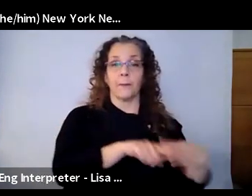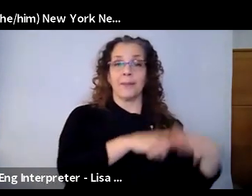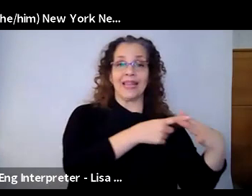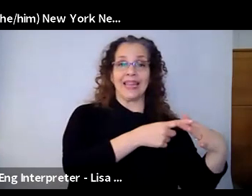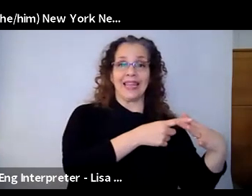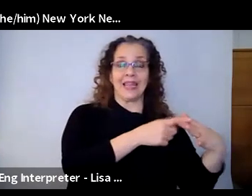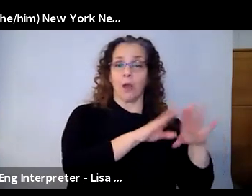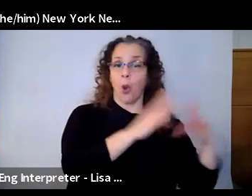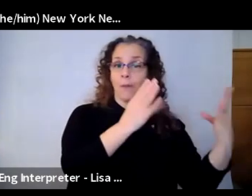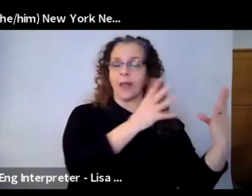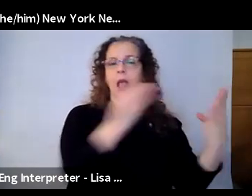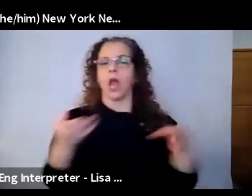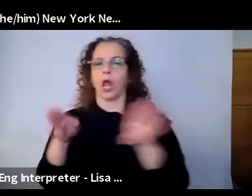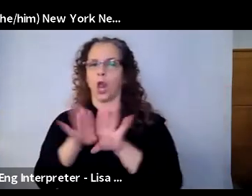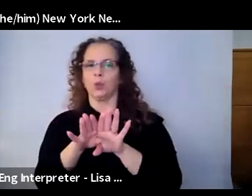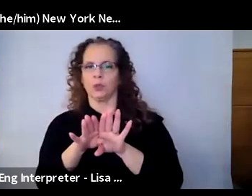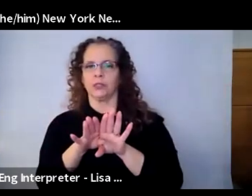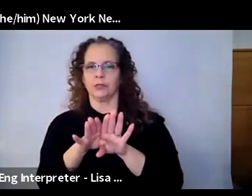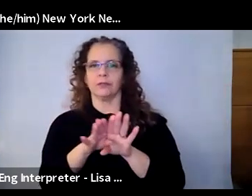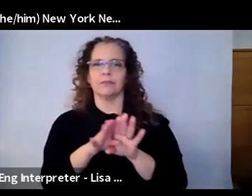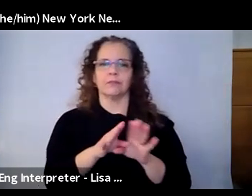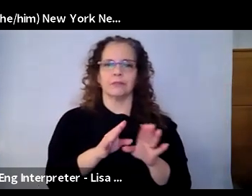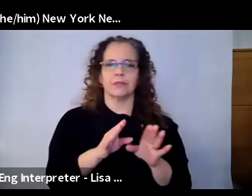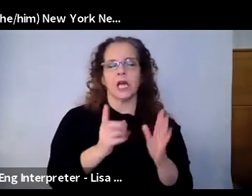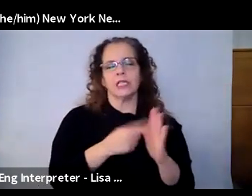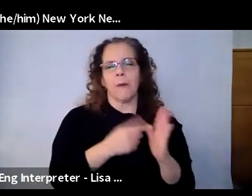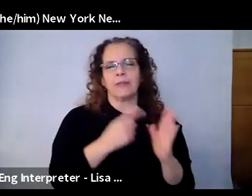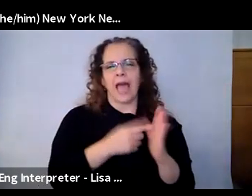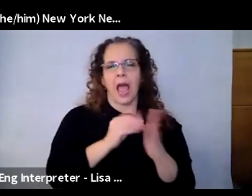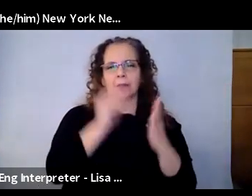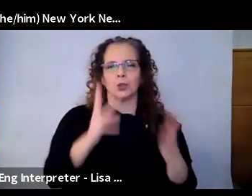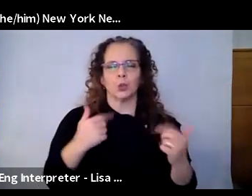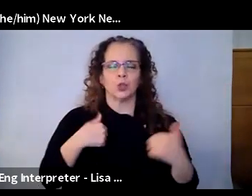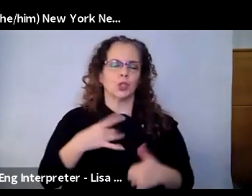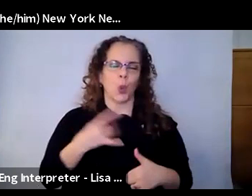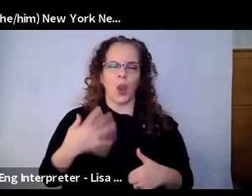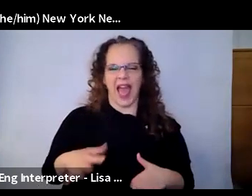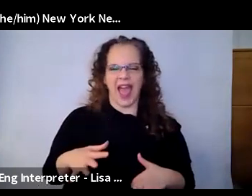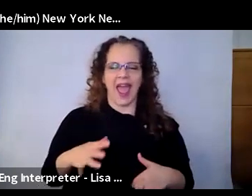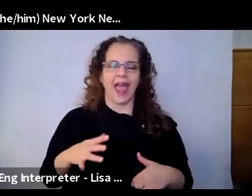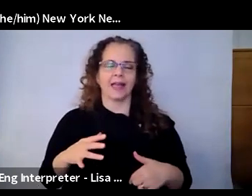always been important, but in person, sometimes students, you know, don't like to keep up with them until they sort of warm up,